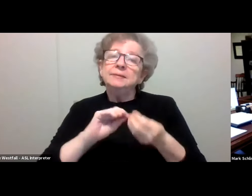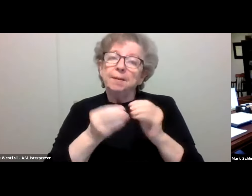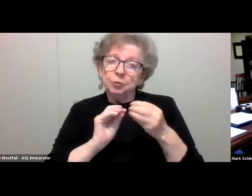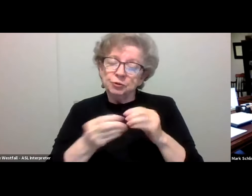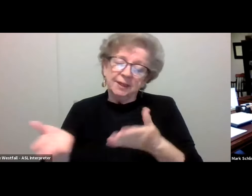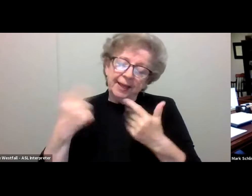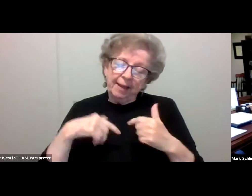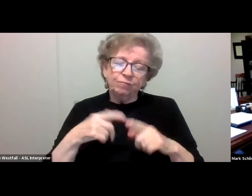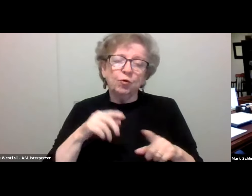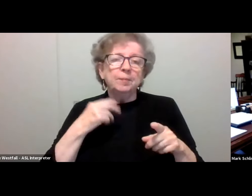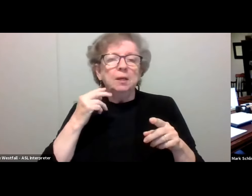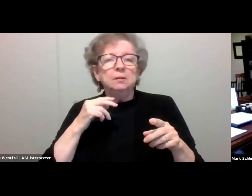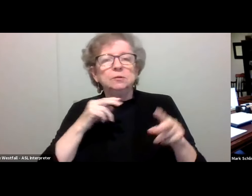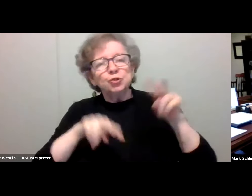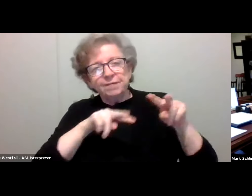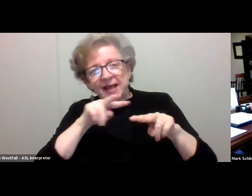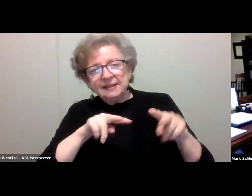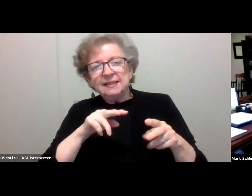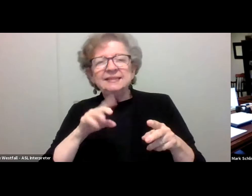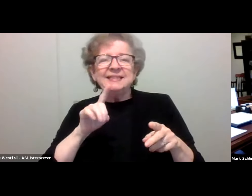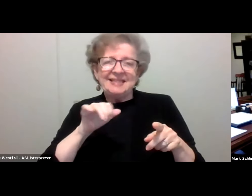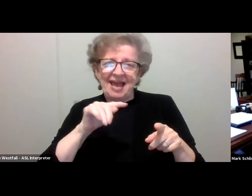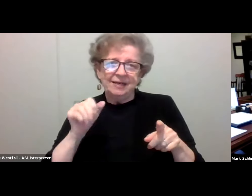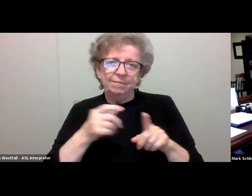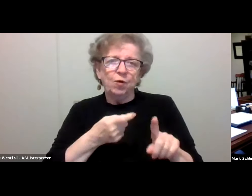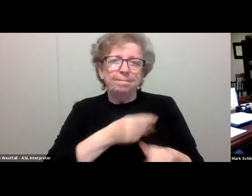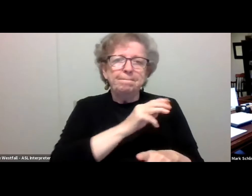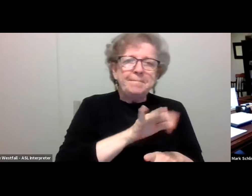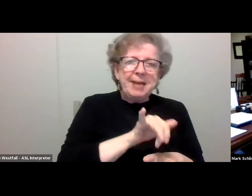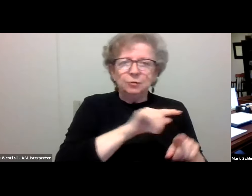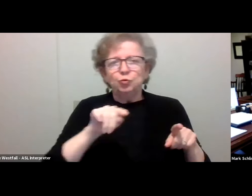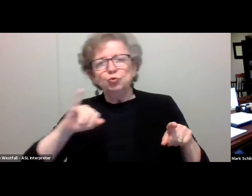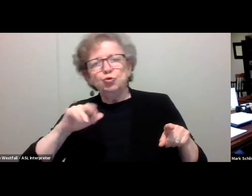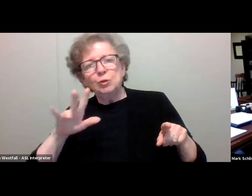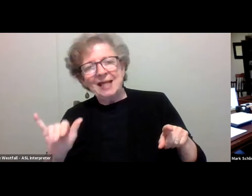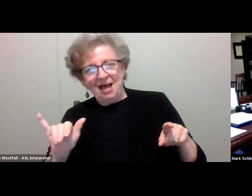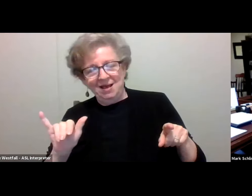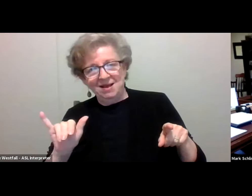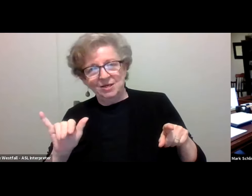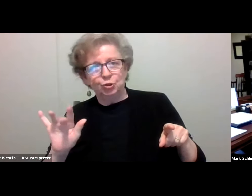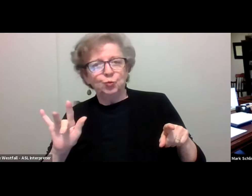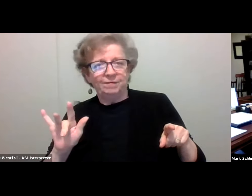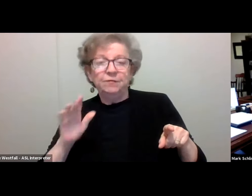acquired between May 1st and July 25th as the Delta virus was surging.